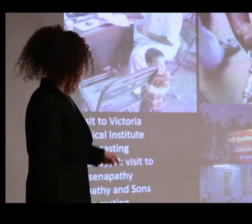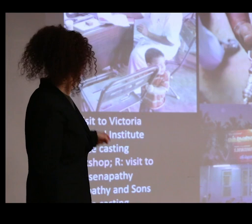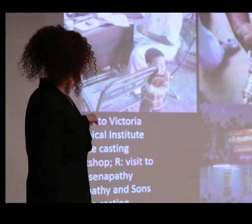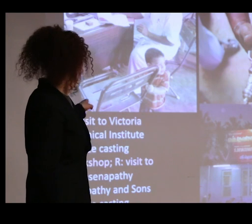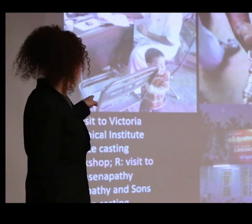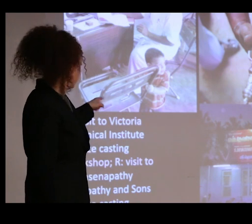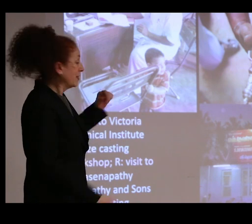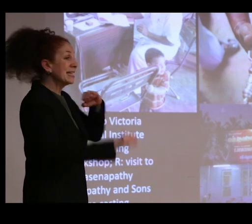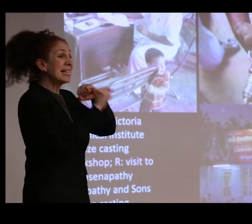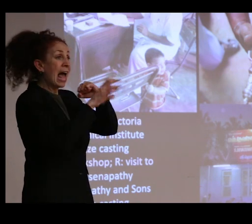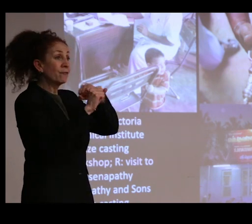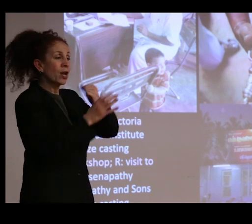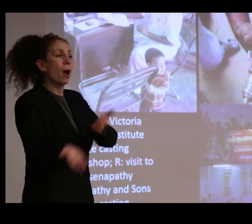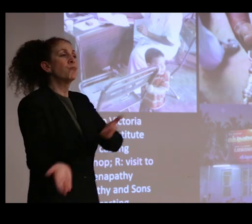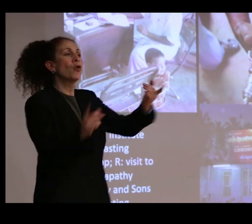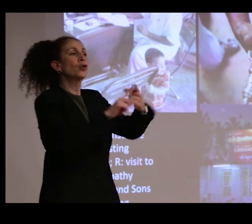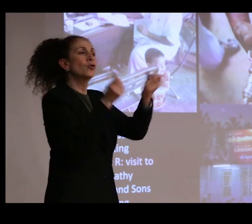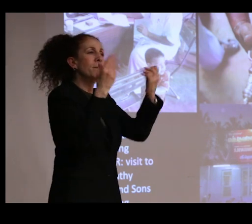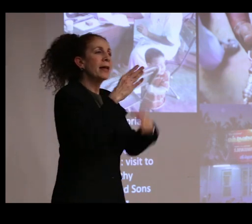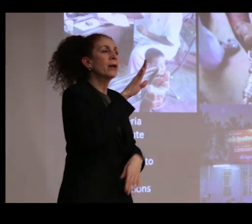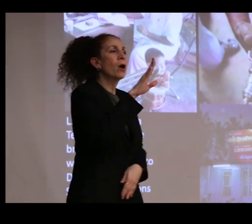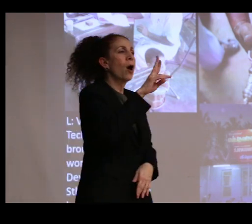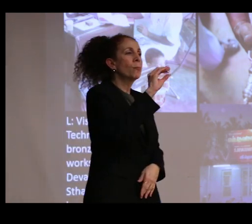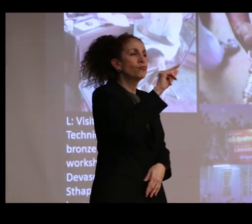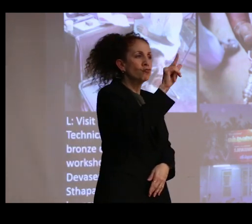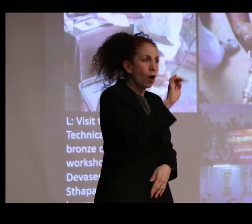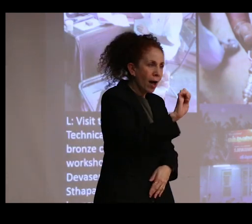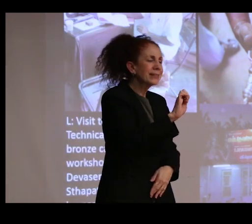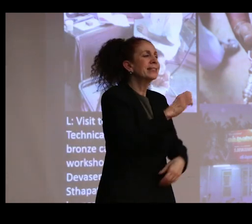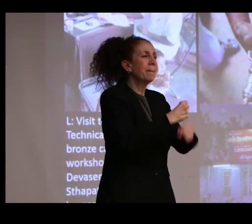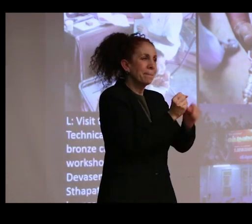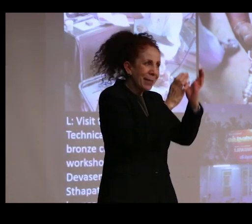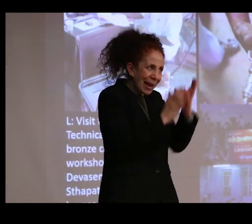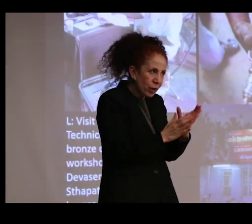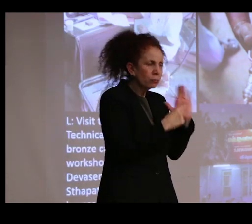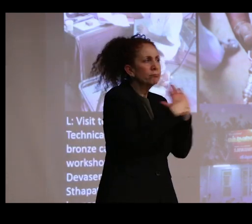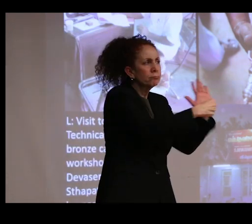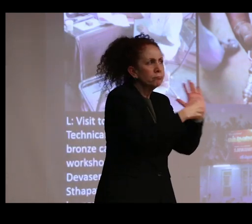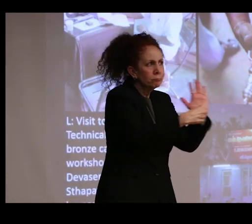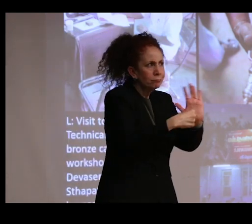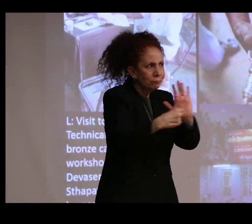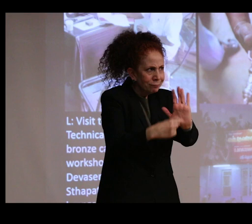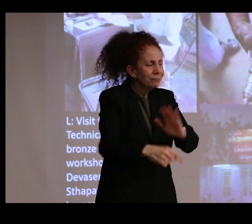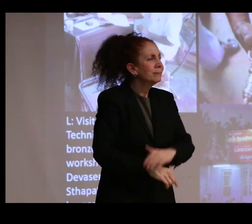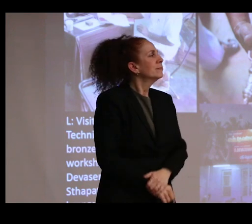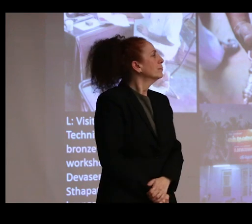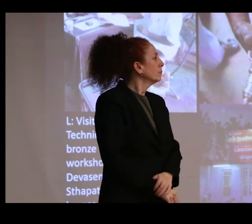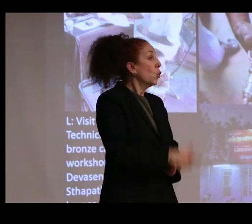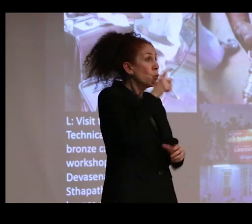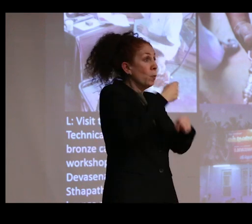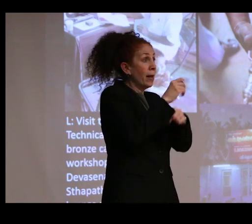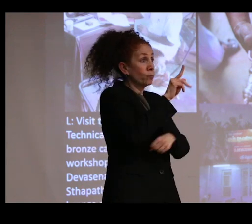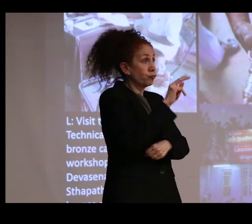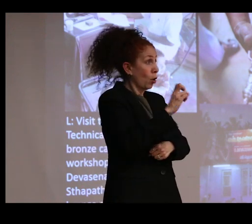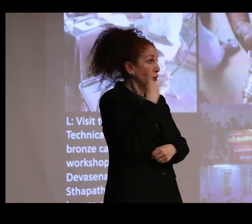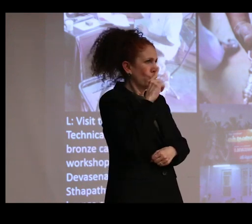to several bronze casters in Swamimalai where some workshops can actually claim to have been casting bronzes for over a thousand years.